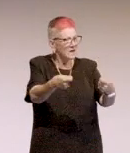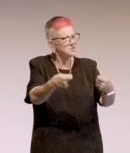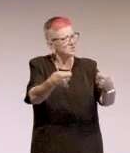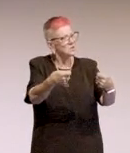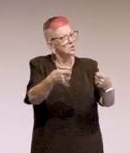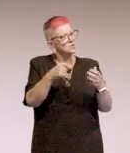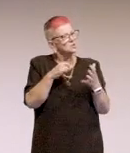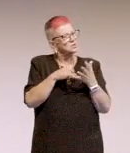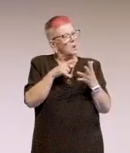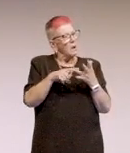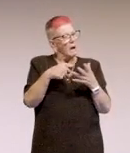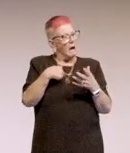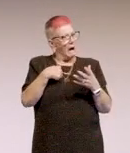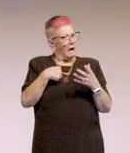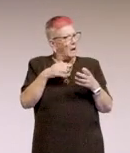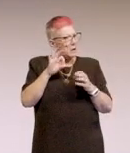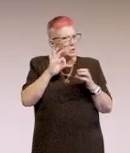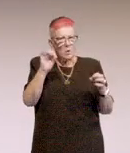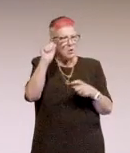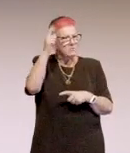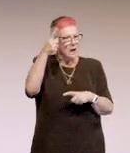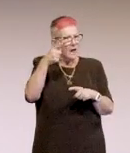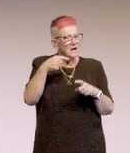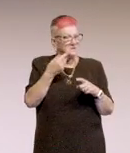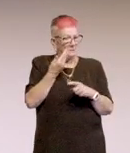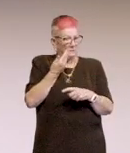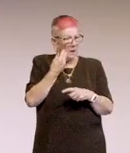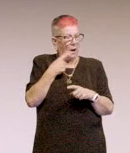Yeah, but that was another lightbulb moment I had a few months ago.